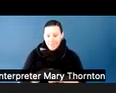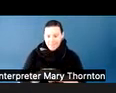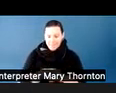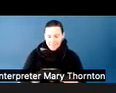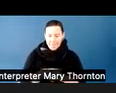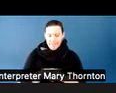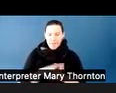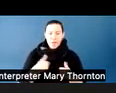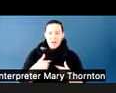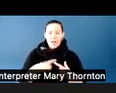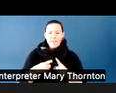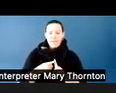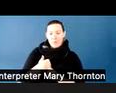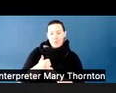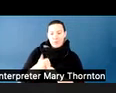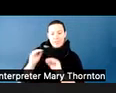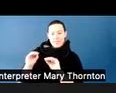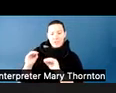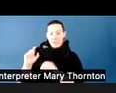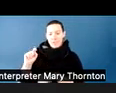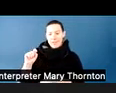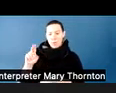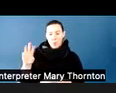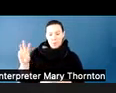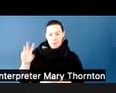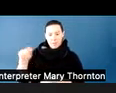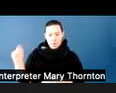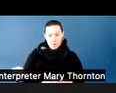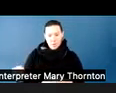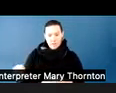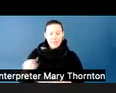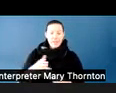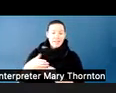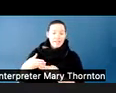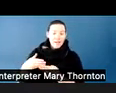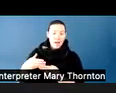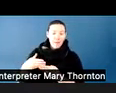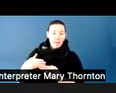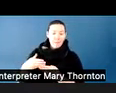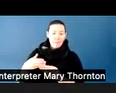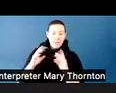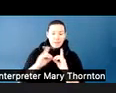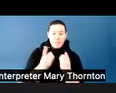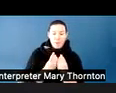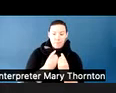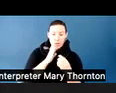And UW Tacoma-- some departments, you call professors by their first name, some you call them "Doctor," some you